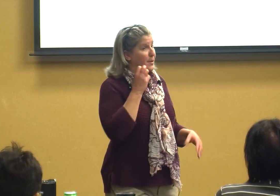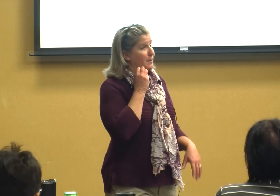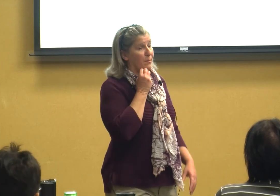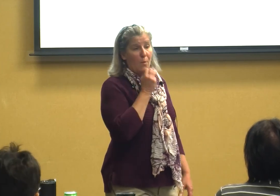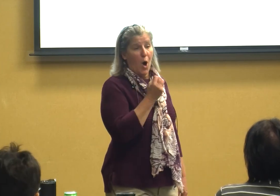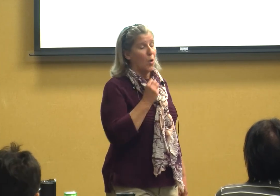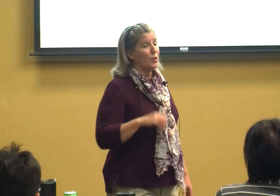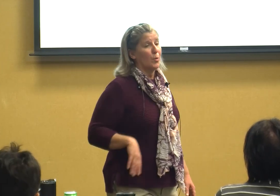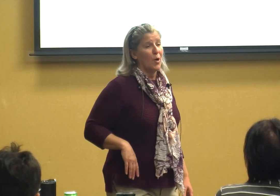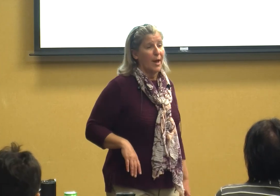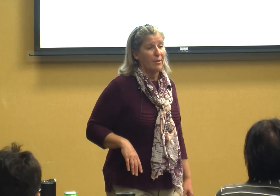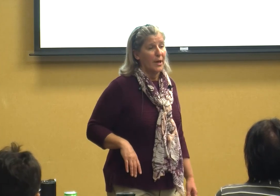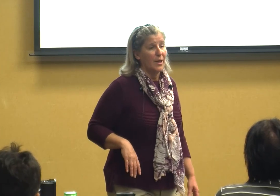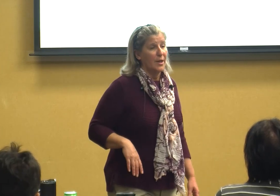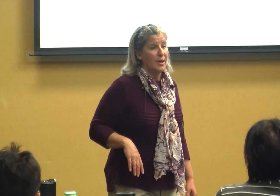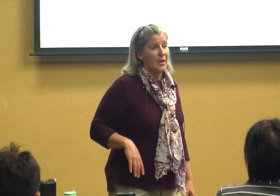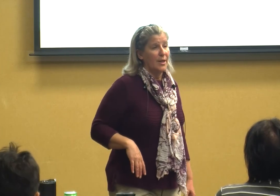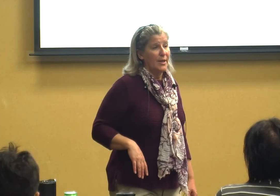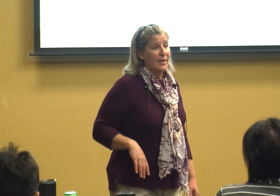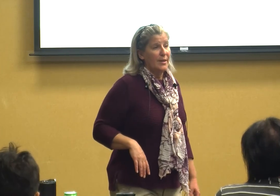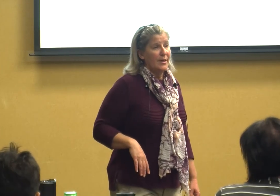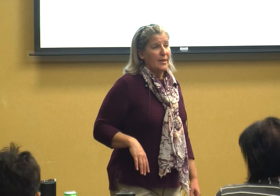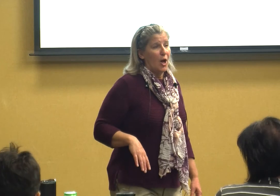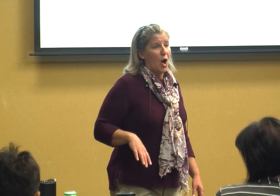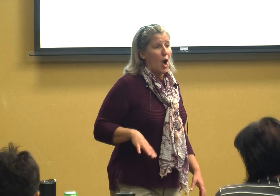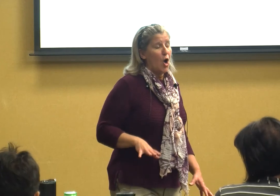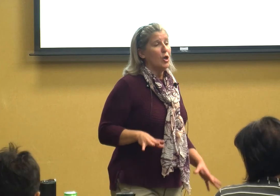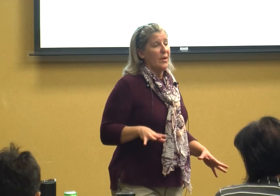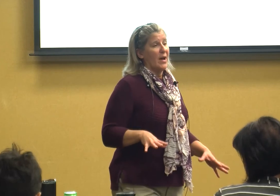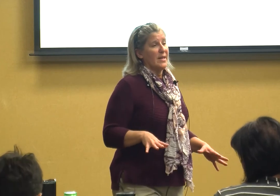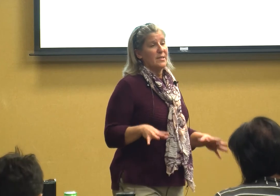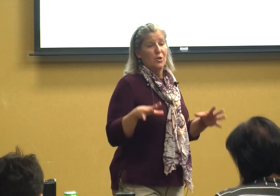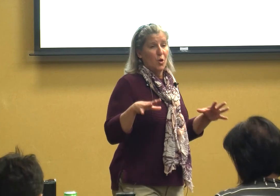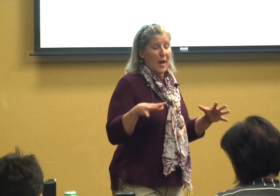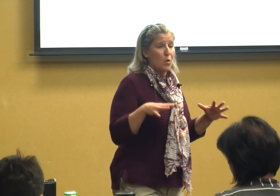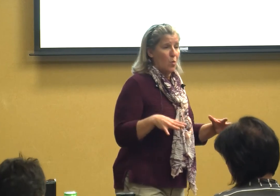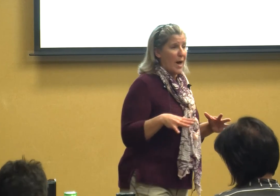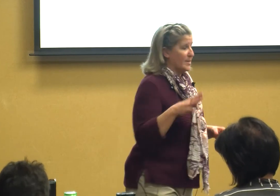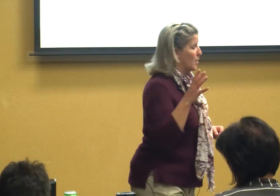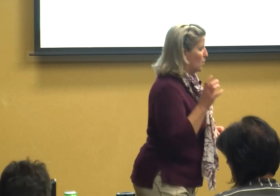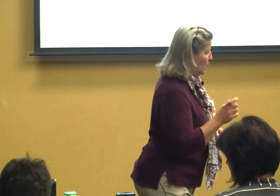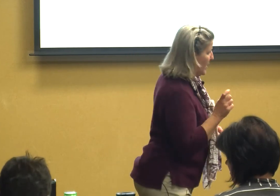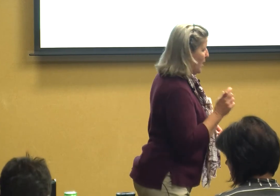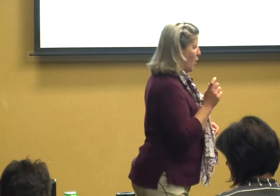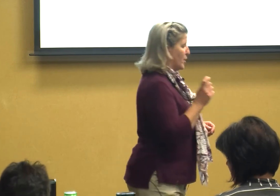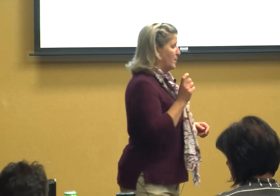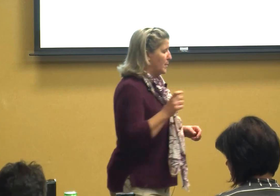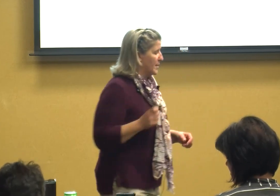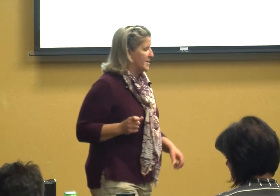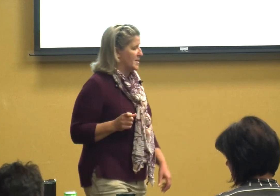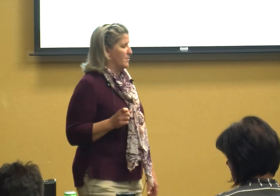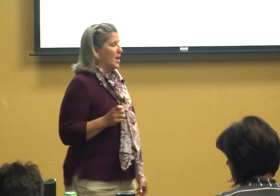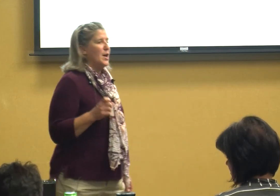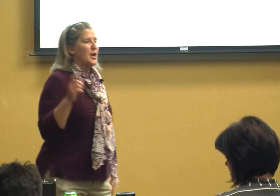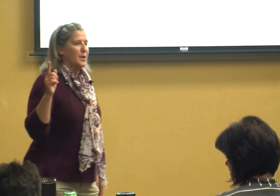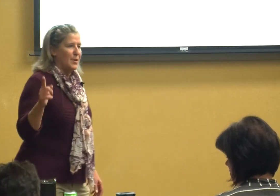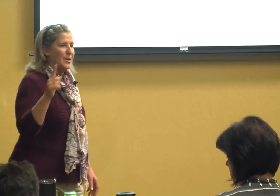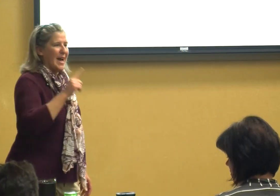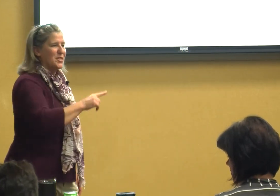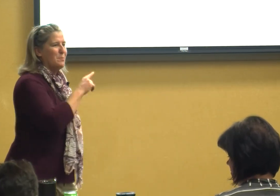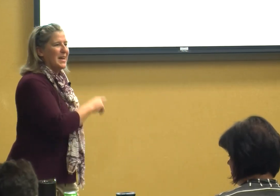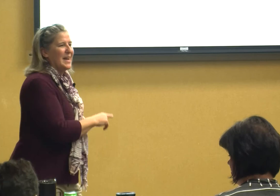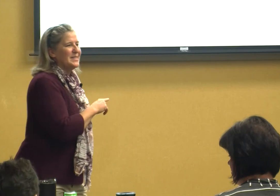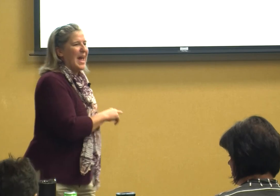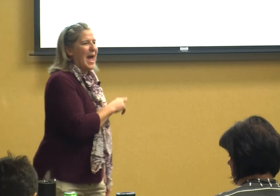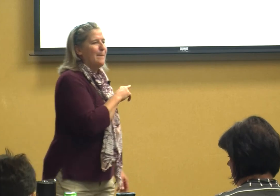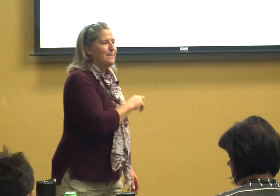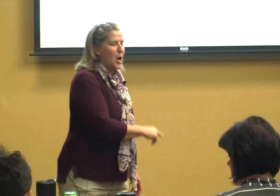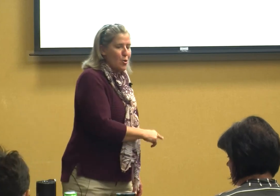could hold her breath all of us no matter what we are communicative communication begins at birth,